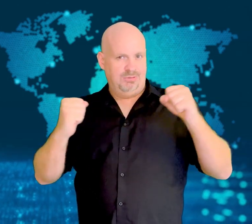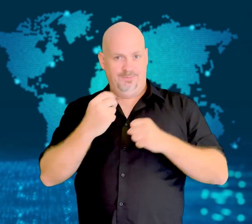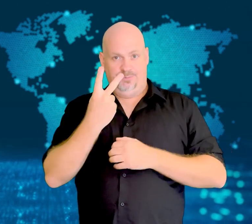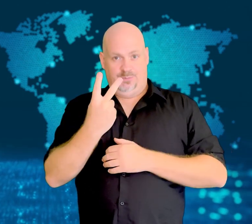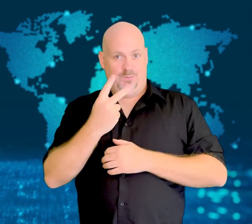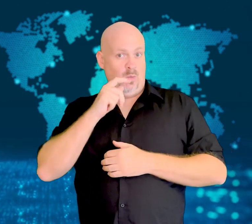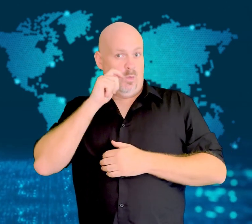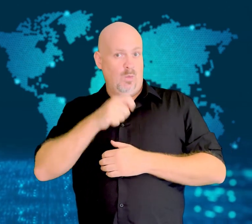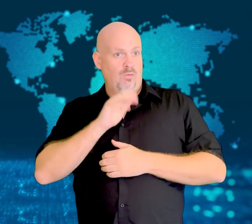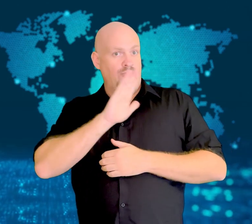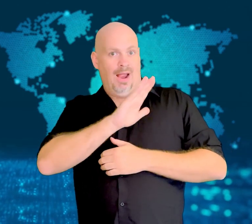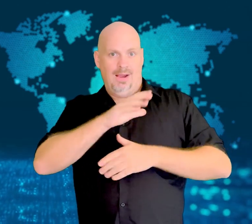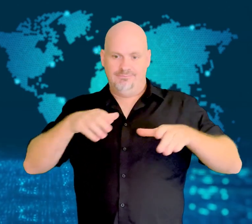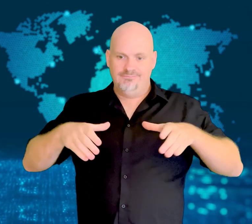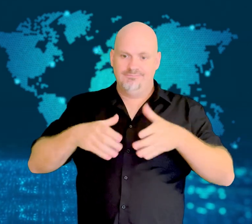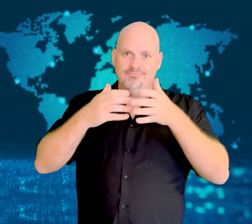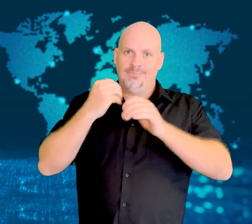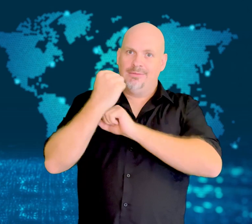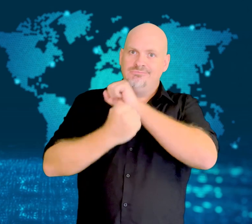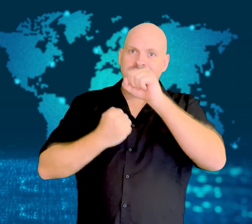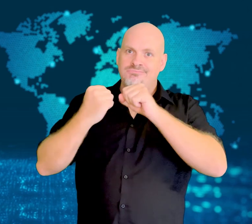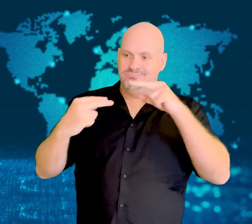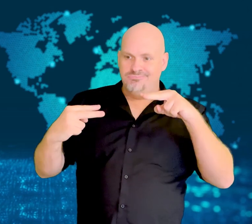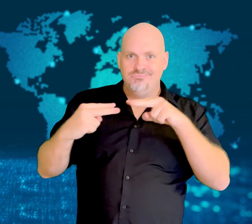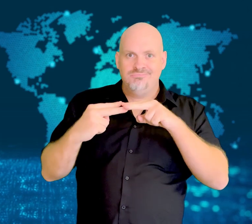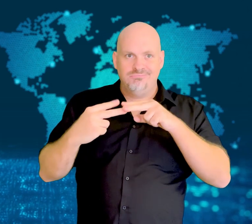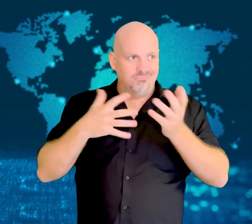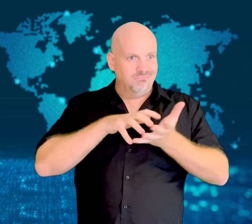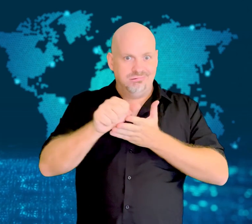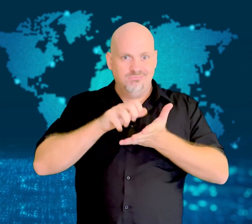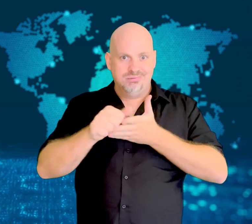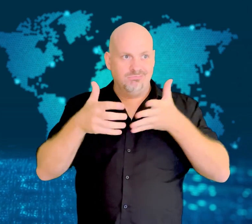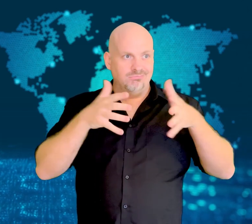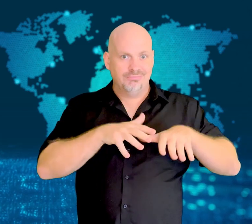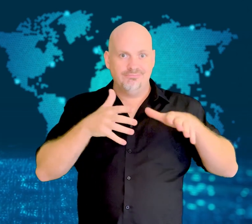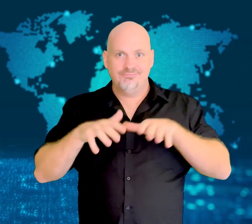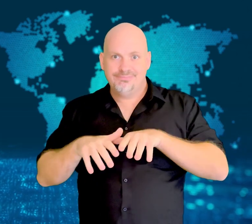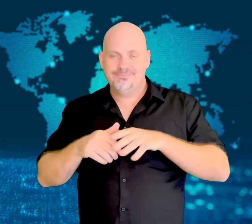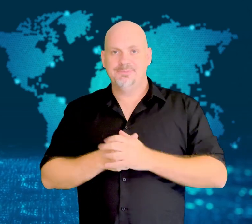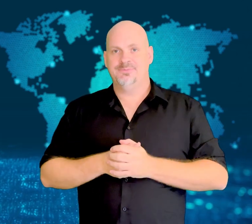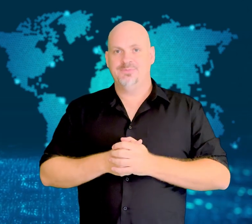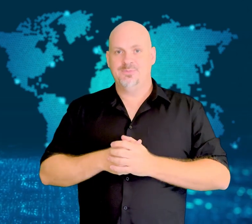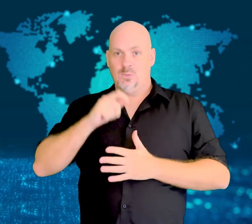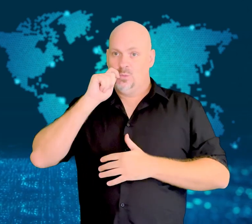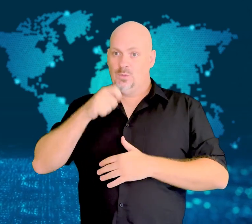as winter approaches since Russia destroyed two of its power plants.